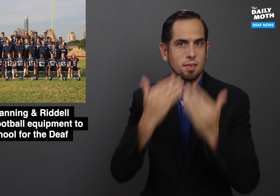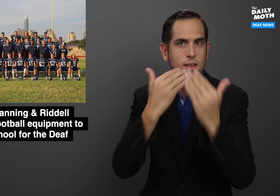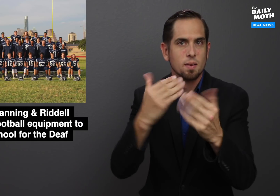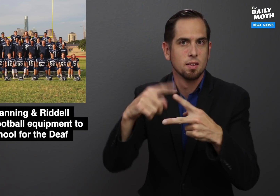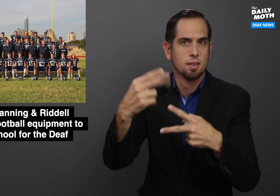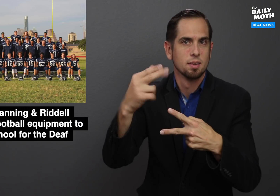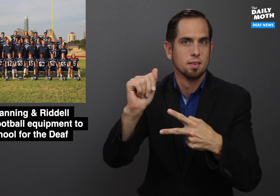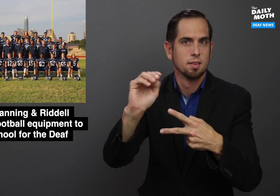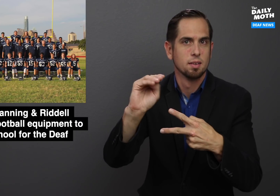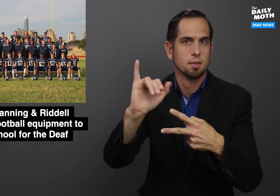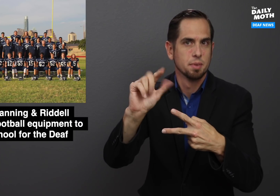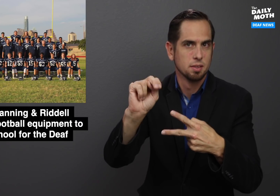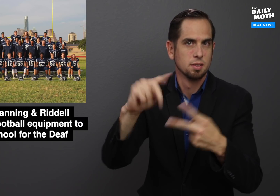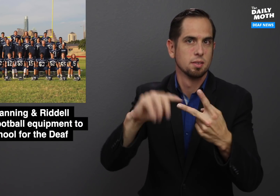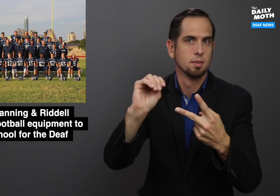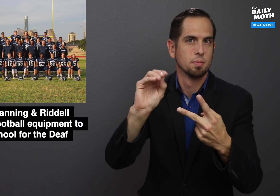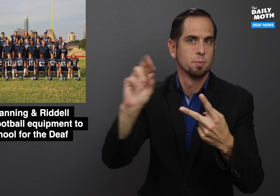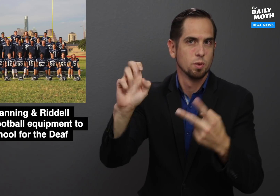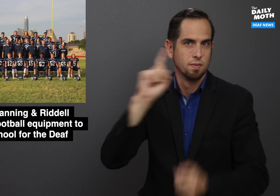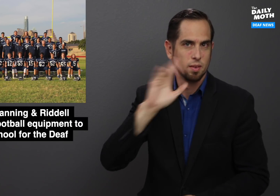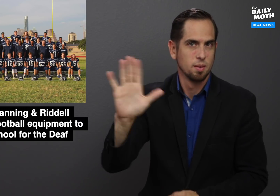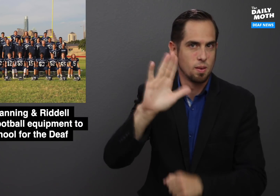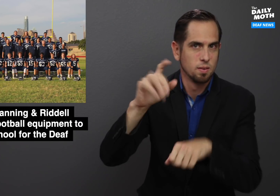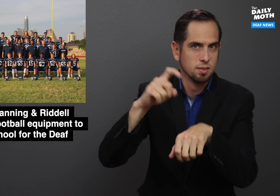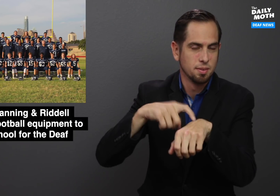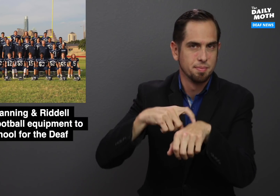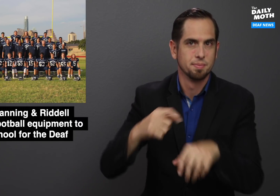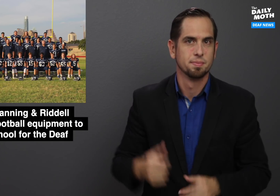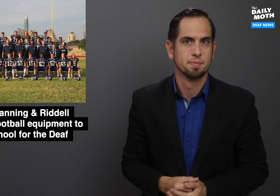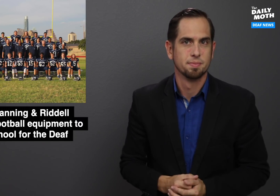Thank you, Hamilton and Moore, for your time.